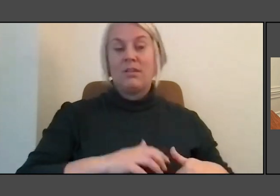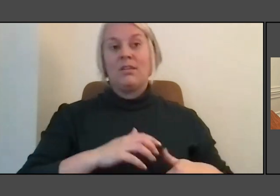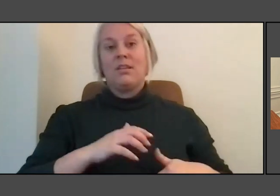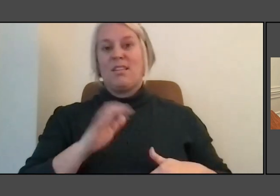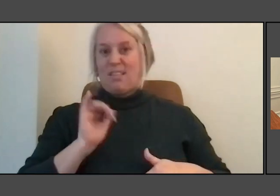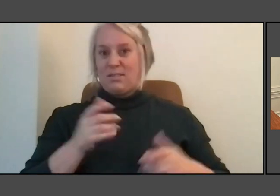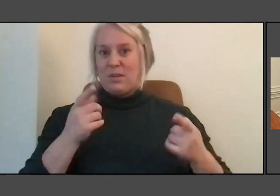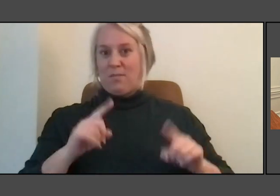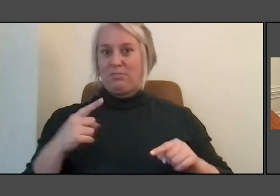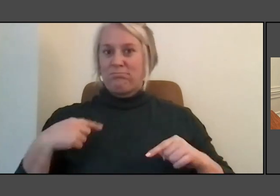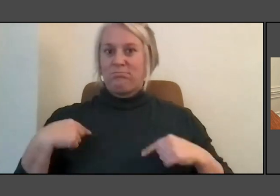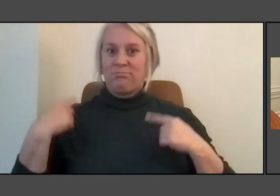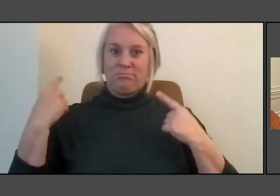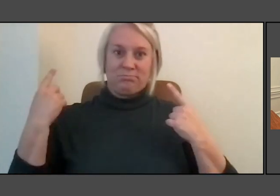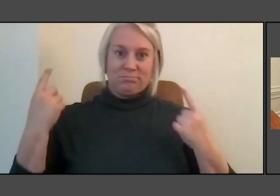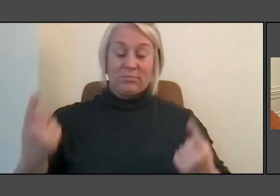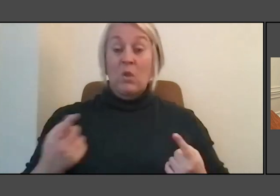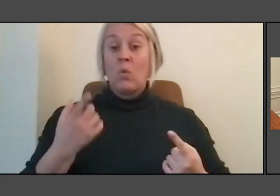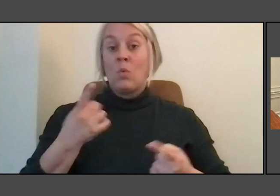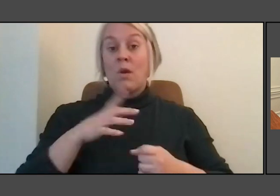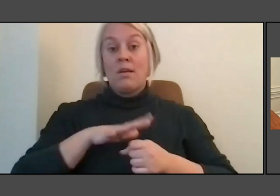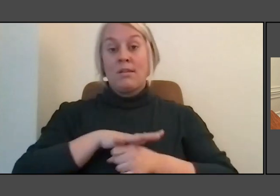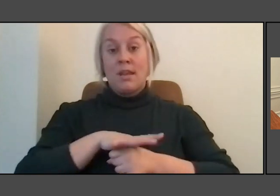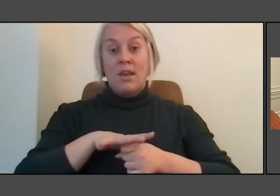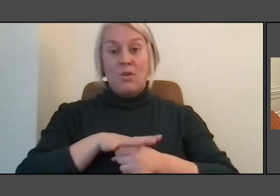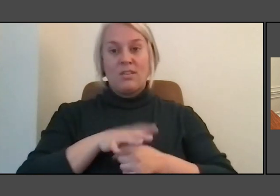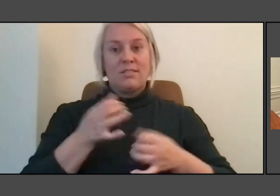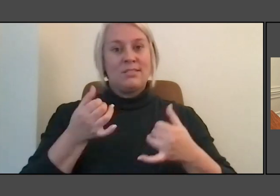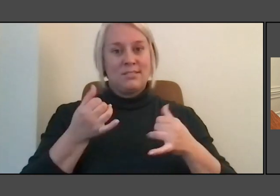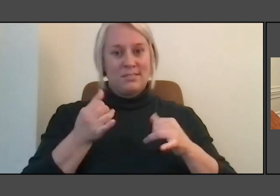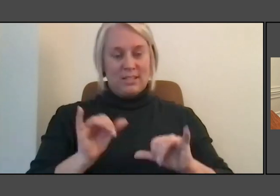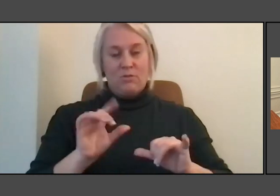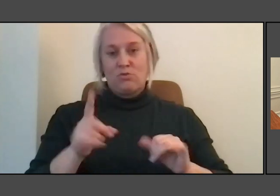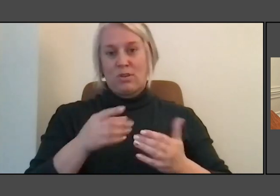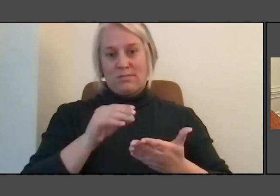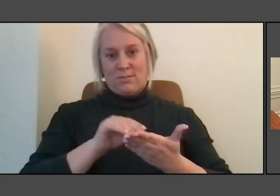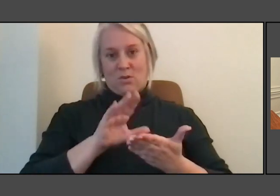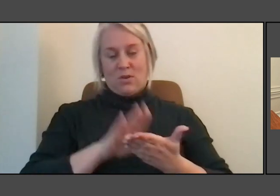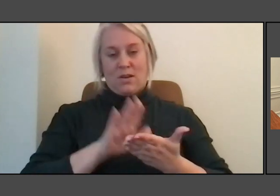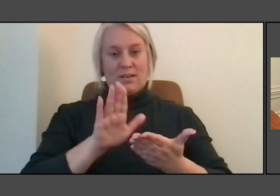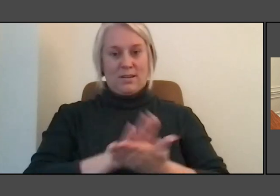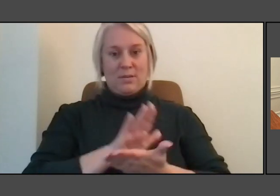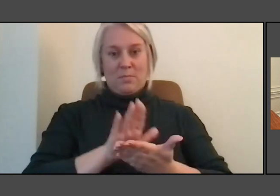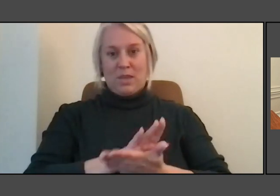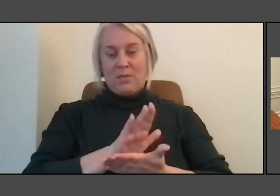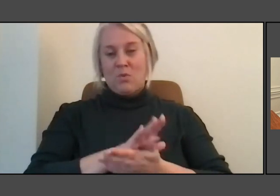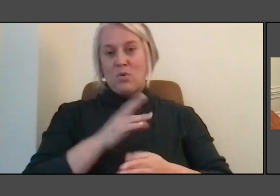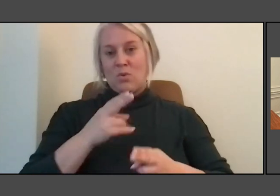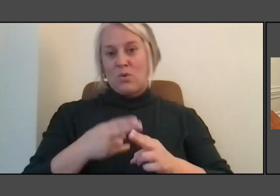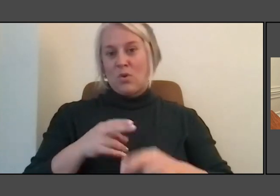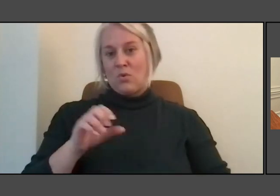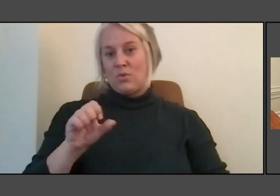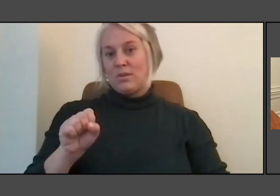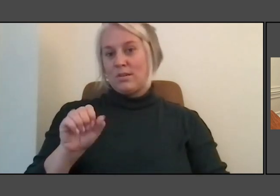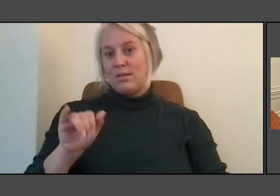It is still just on paper. An idea Celilo Falls, which was the most sacred fishing grounds